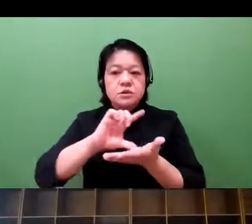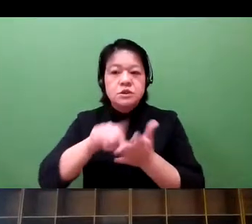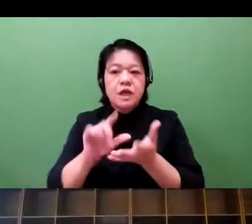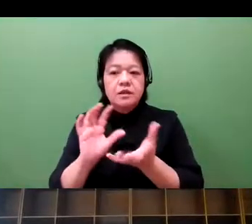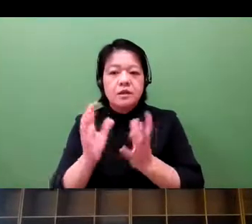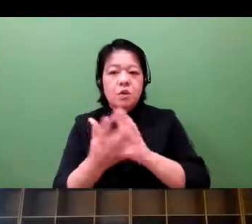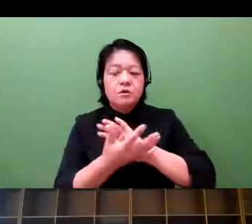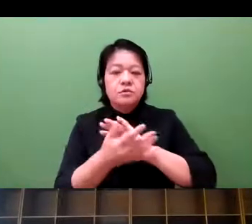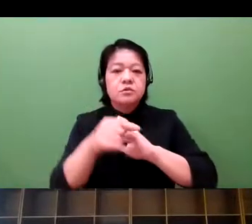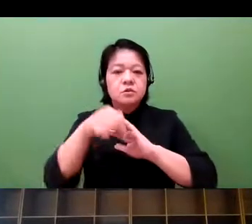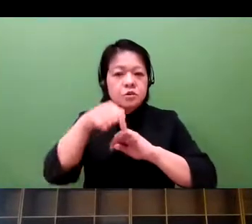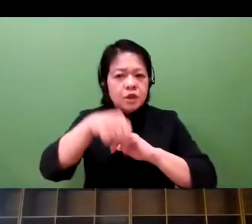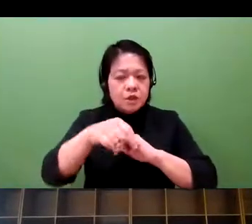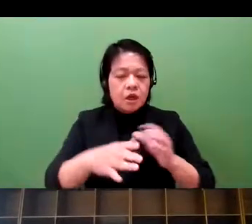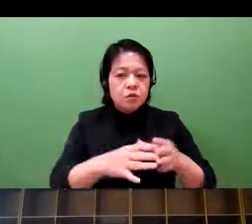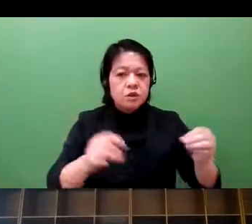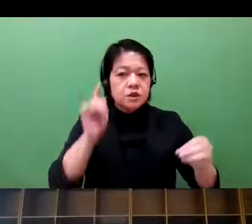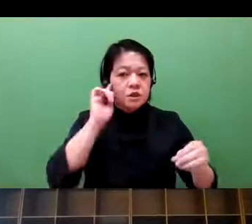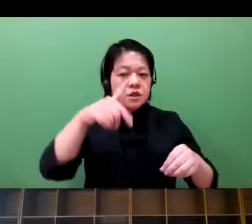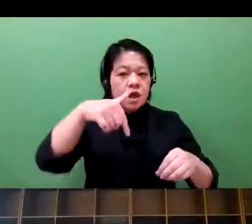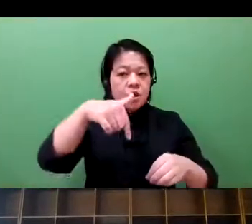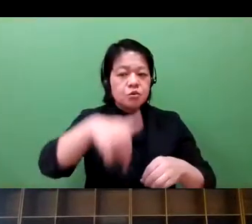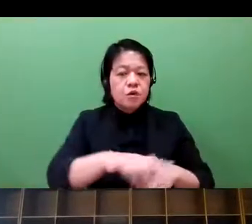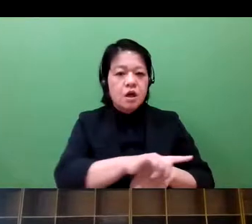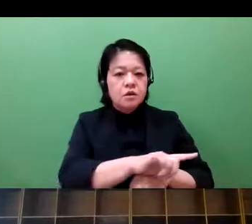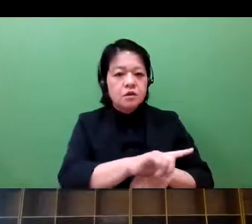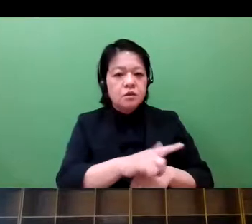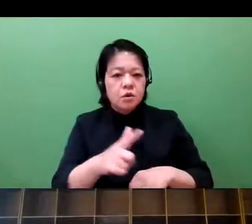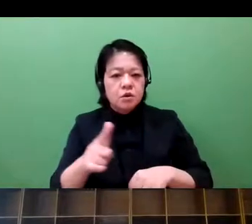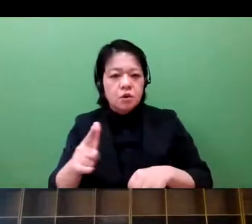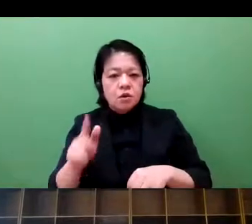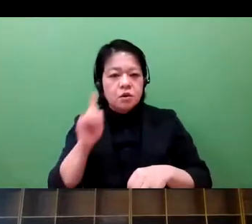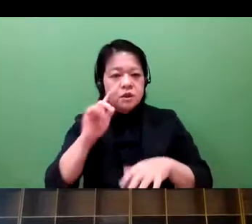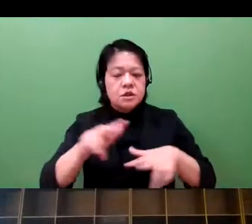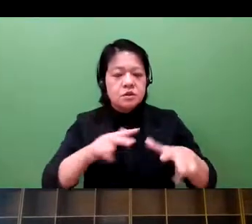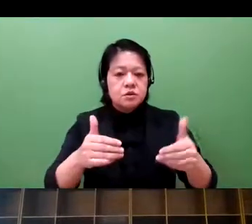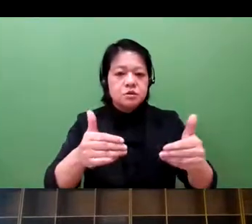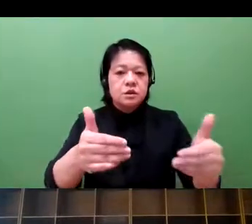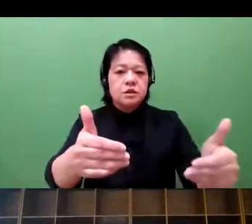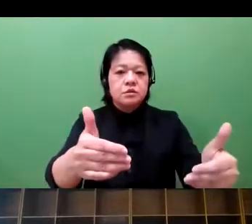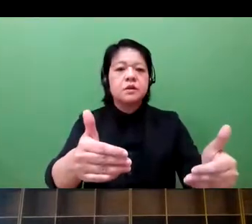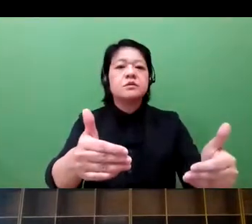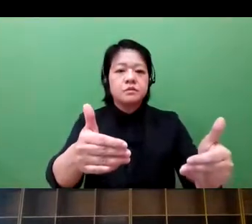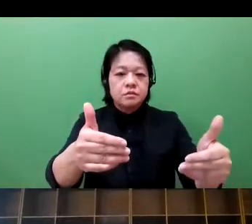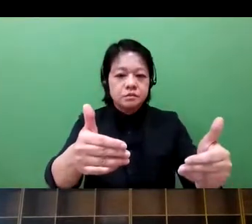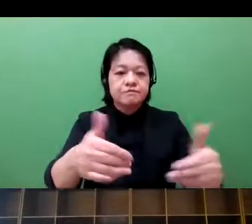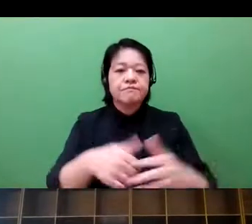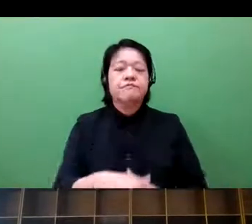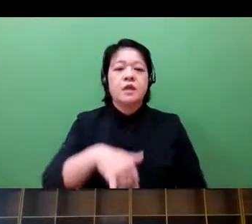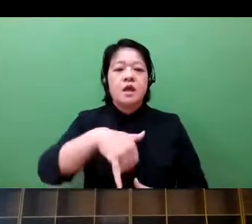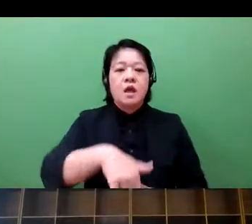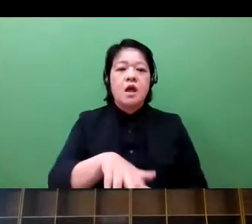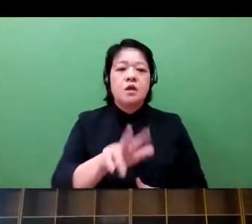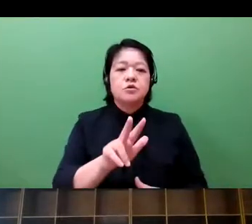That has to be described in data-- the value.